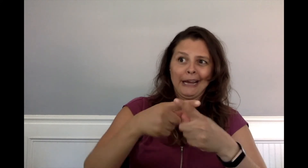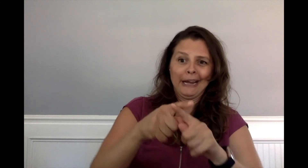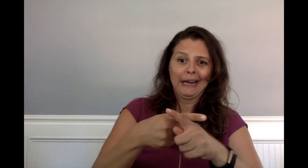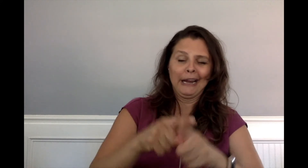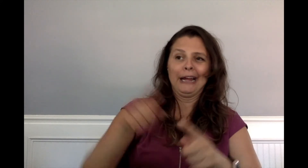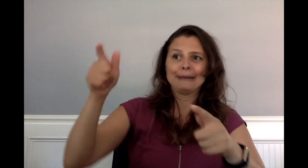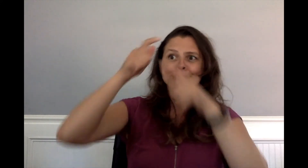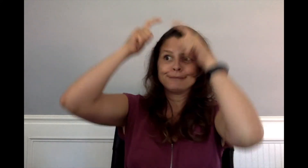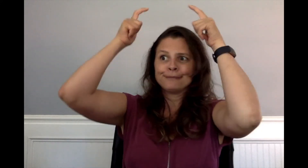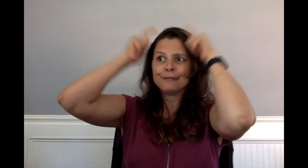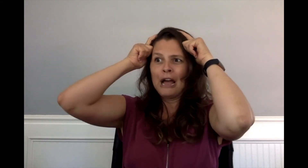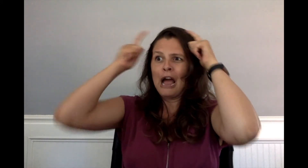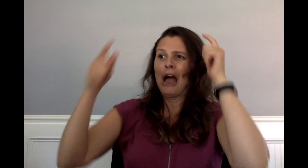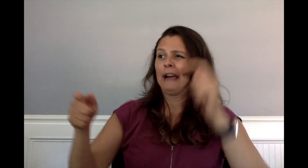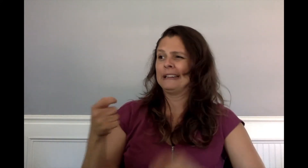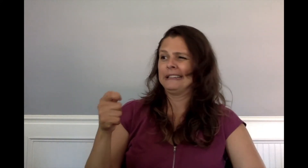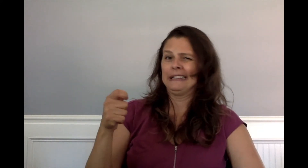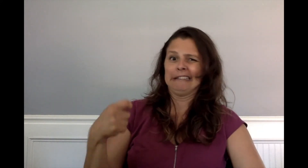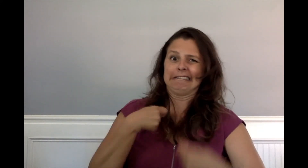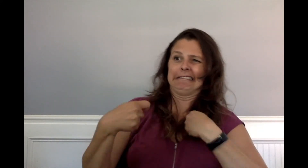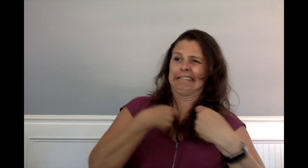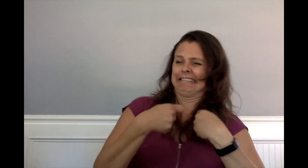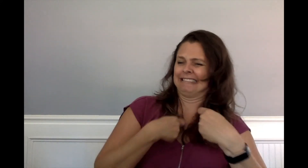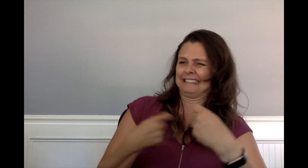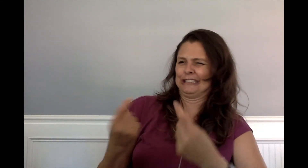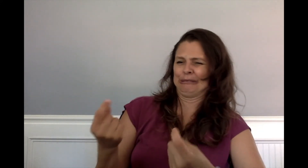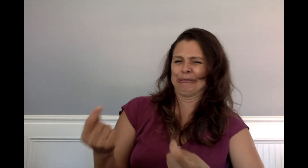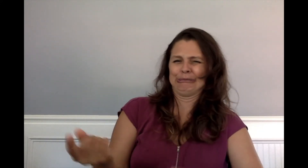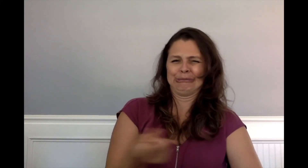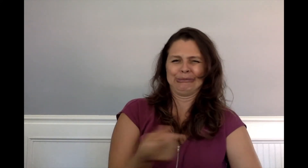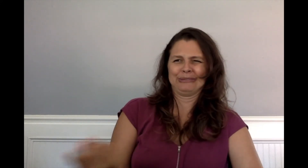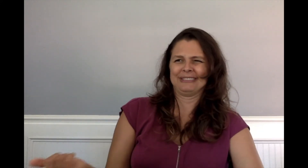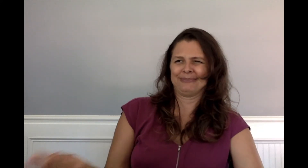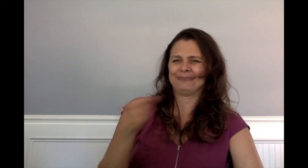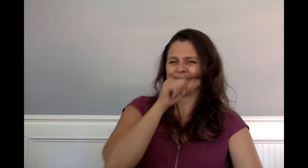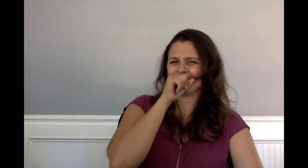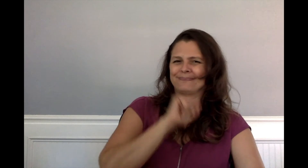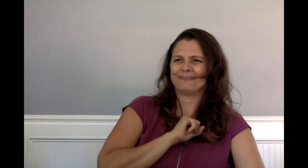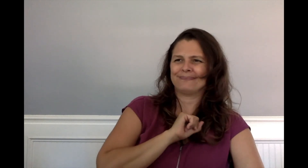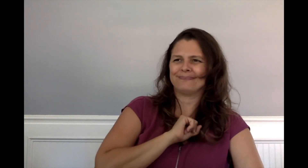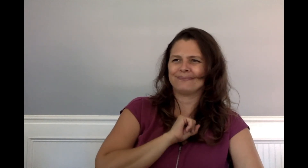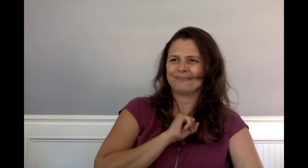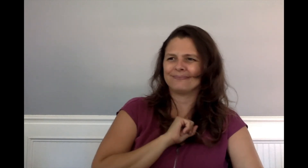"What are you going to do? Knit, crown, or key us?"